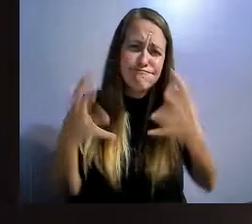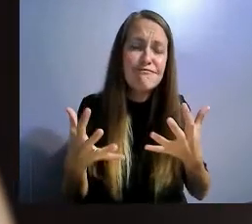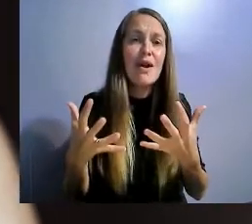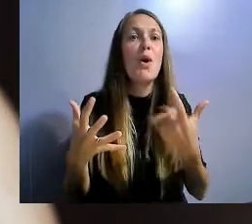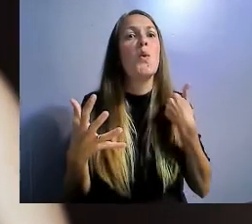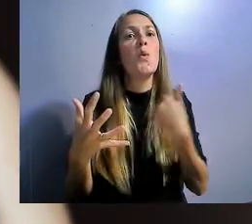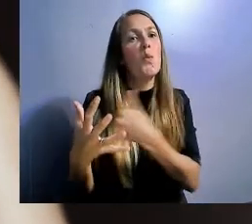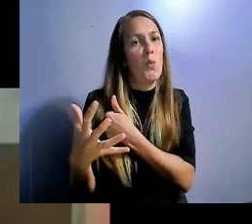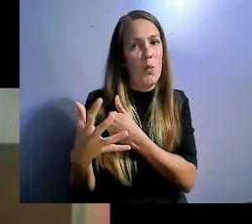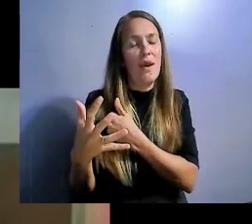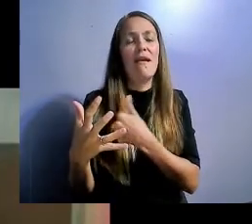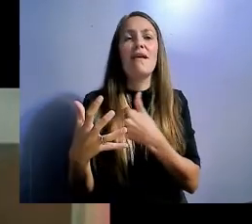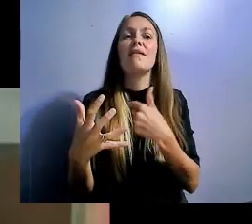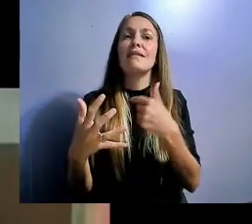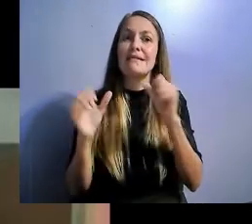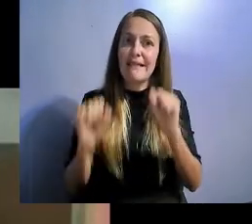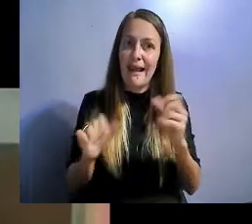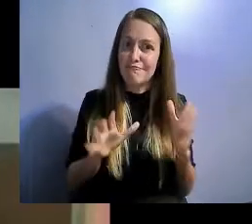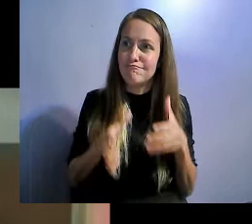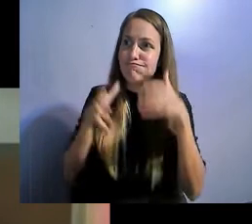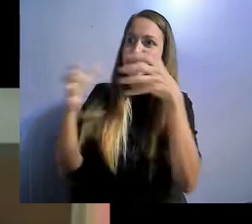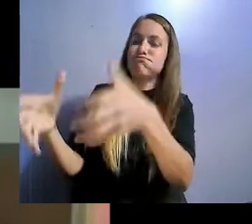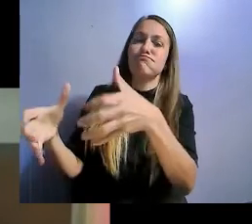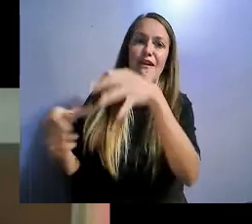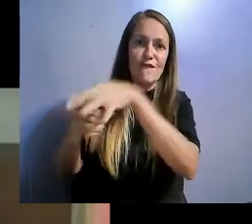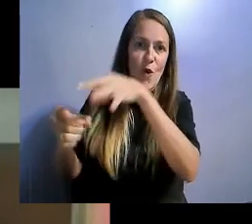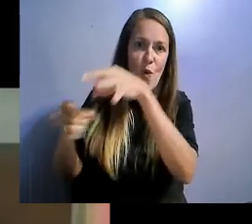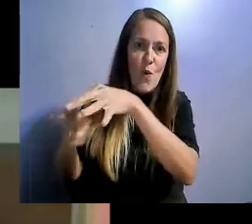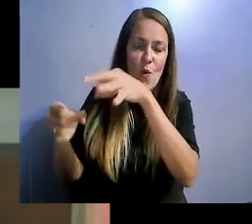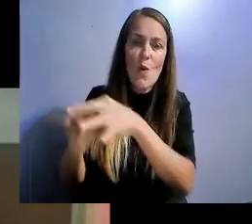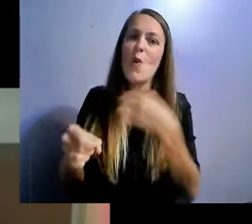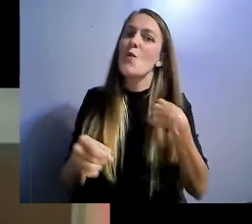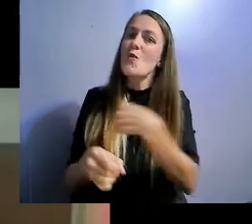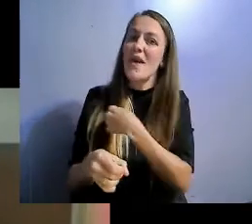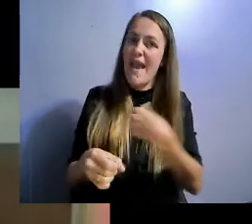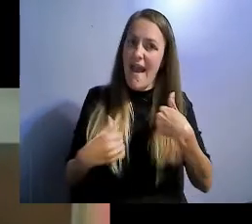We do, we have a strong voice we have a very strong voice.